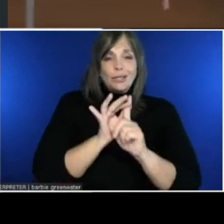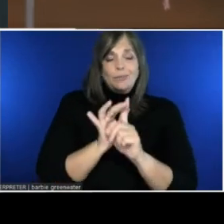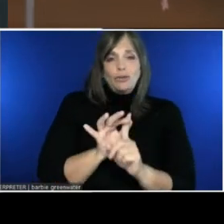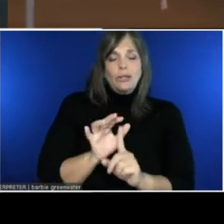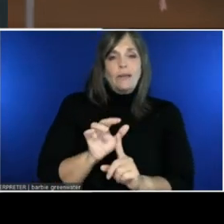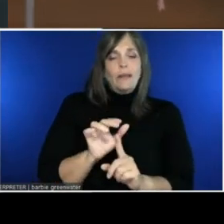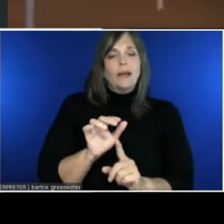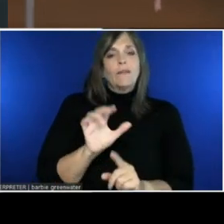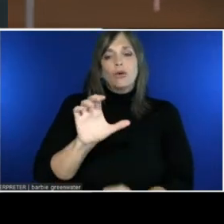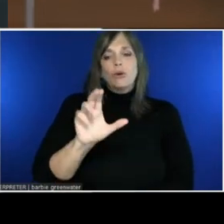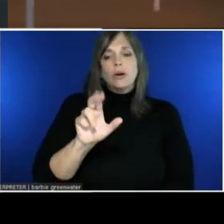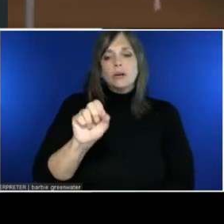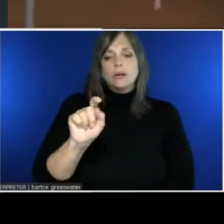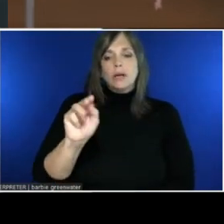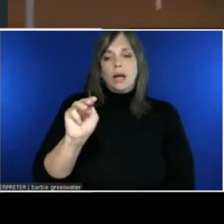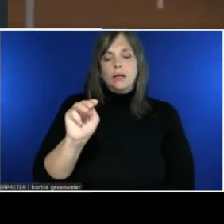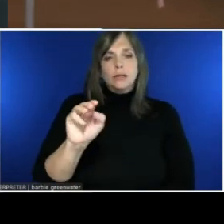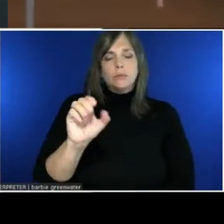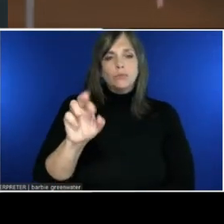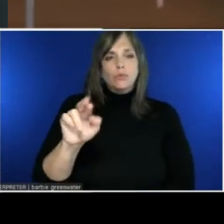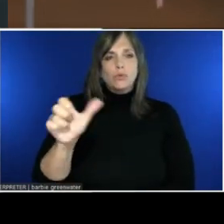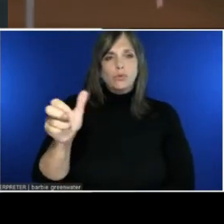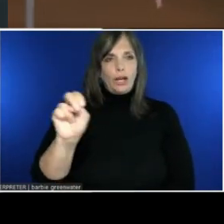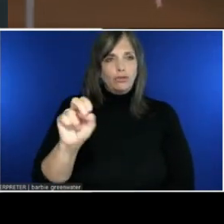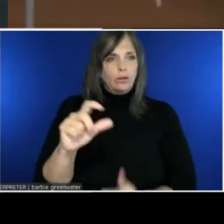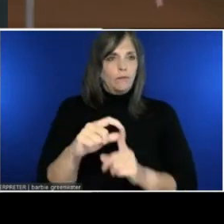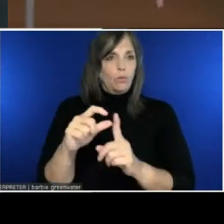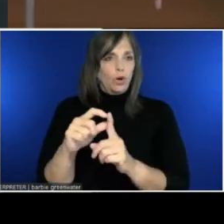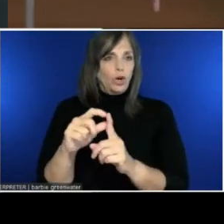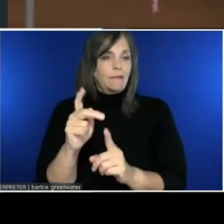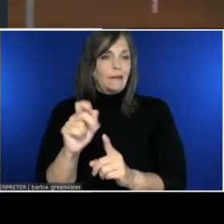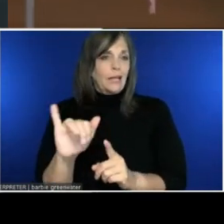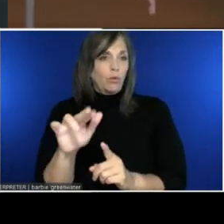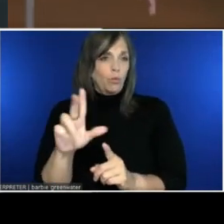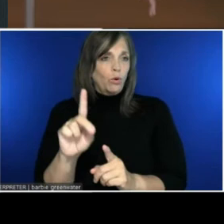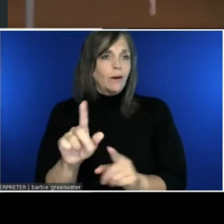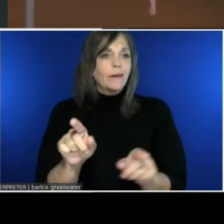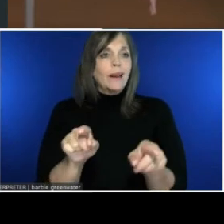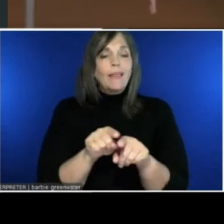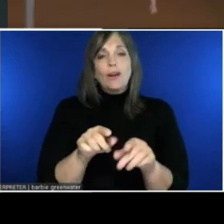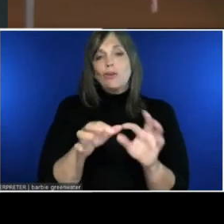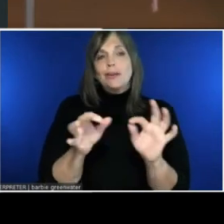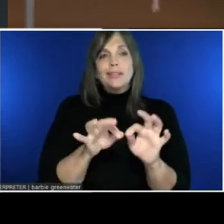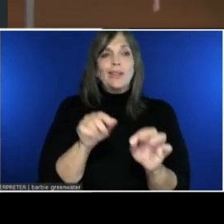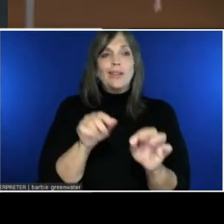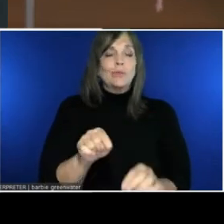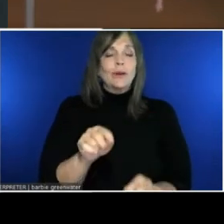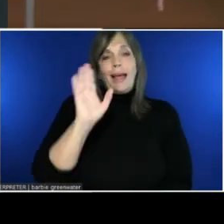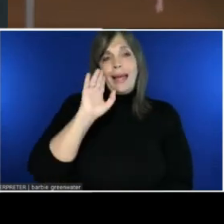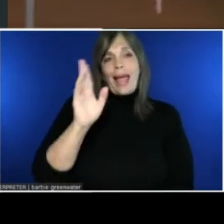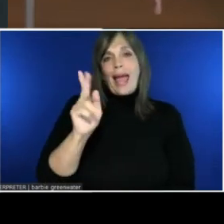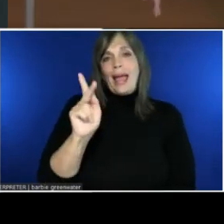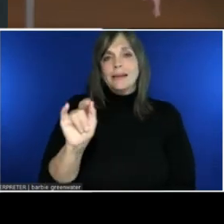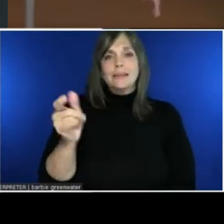a keyword like: Hey Cortana, that lights up the speech service and starts listening. And they also support things like custom commands.